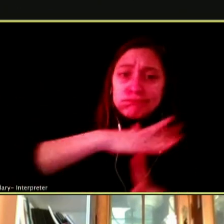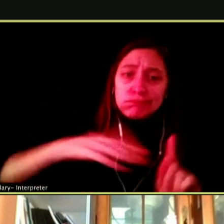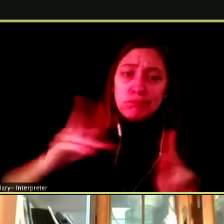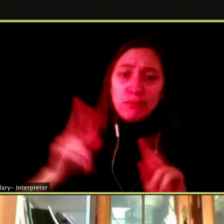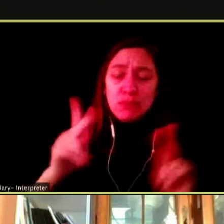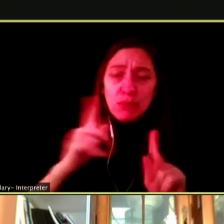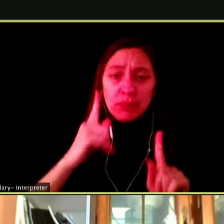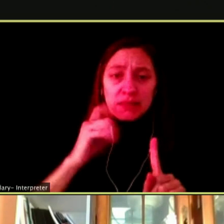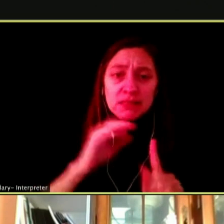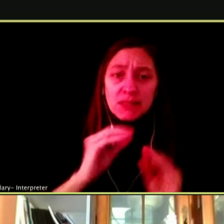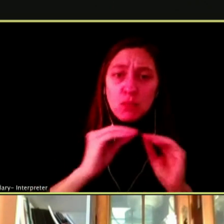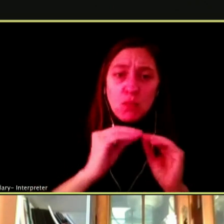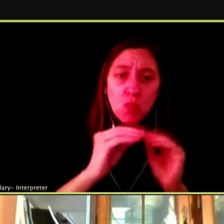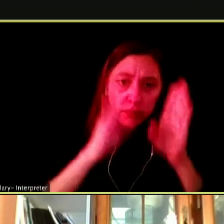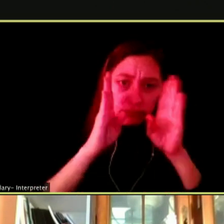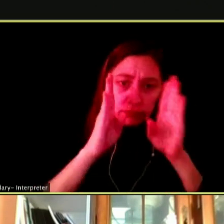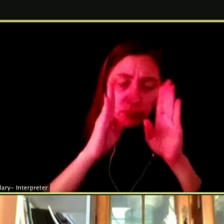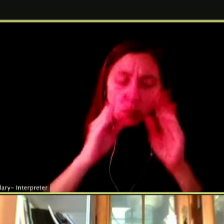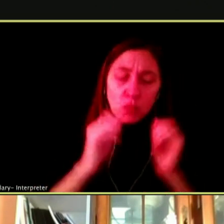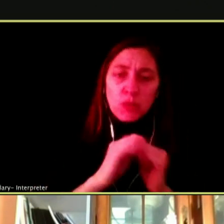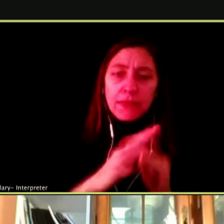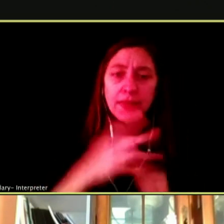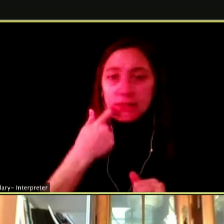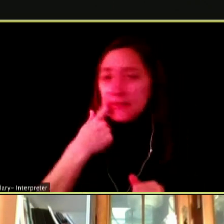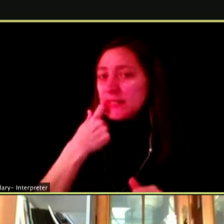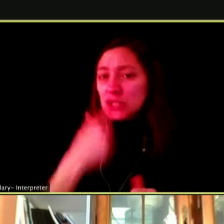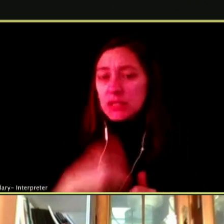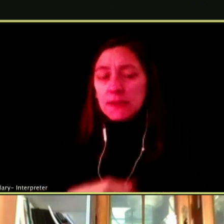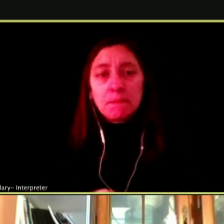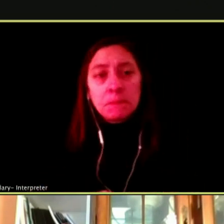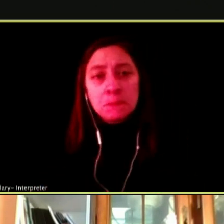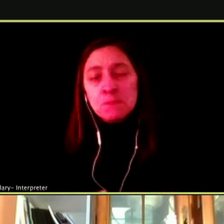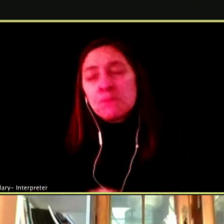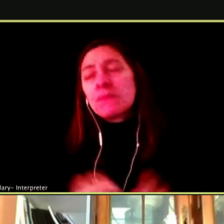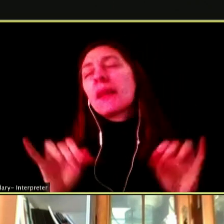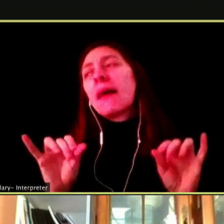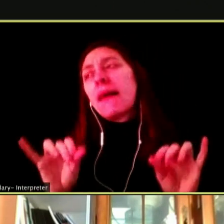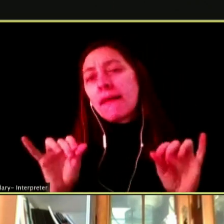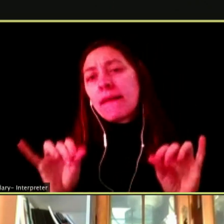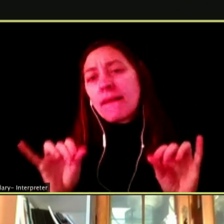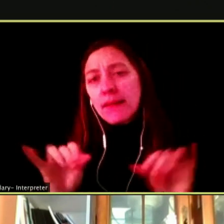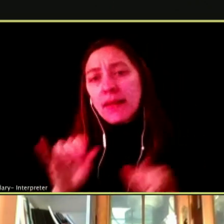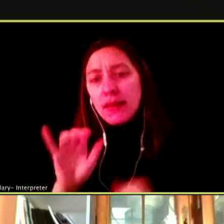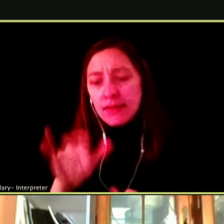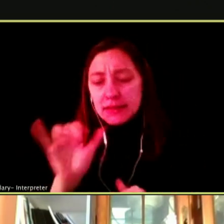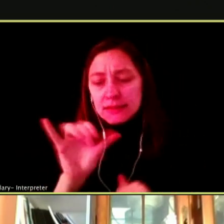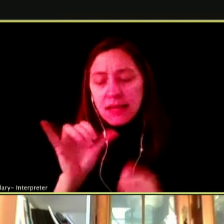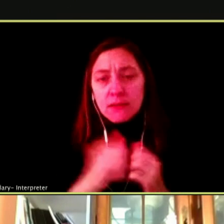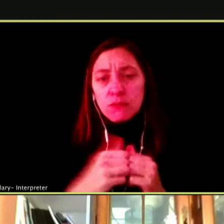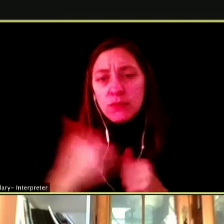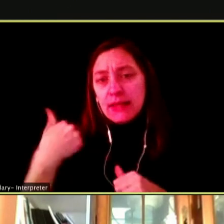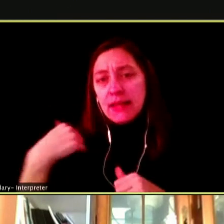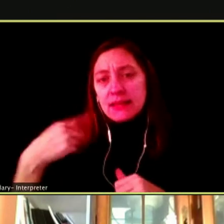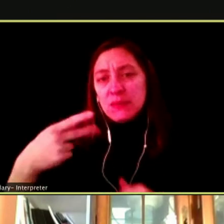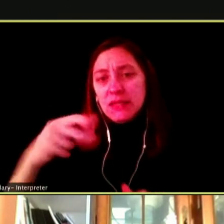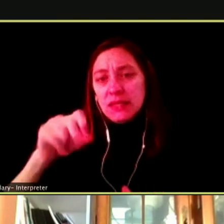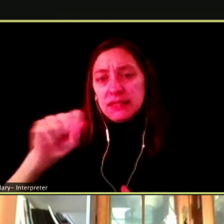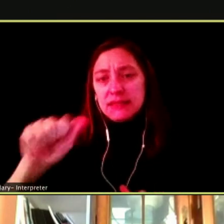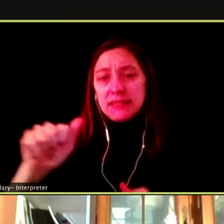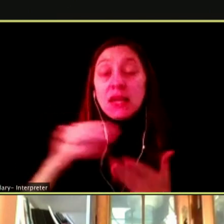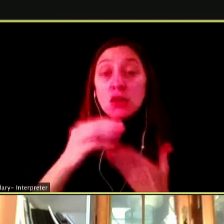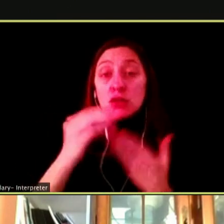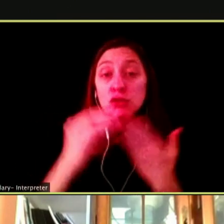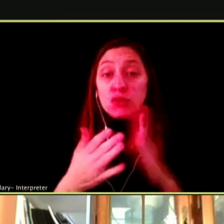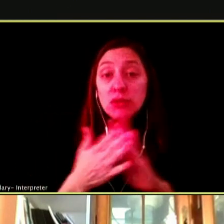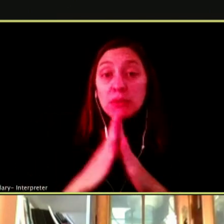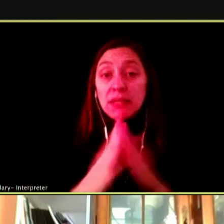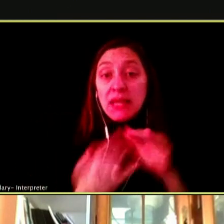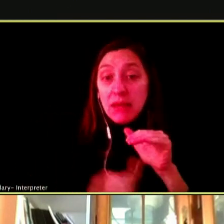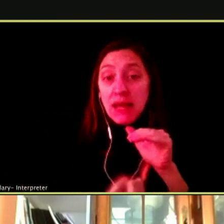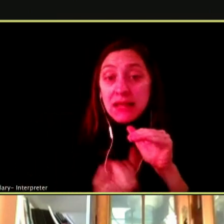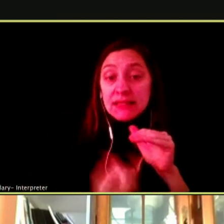IT'S KIND OF LIKE WITH THE STUDENT WHO BECAME ISOLATED FROM VAPING.